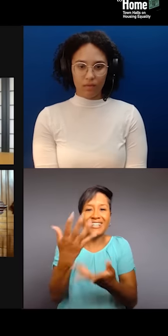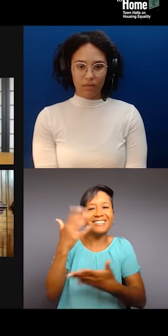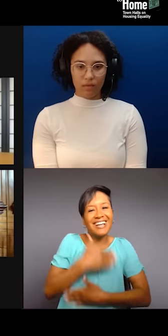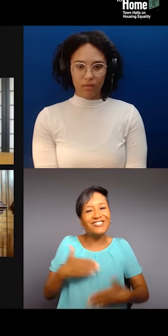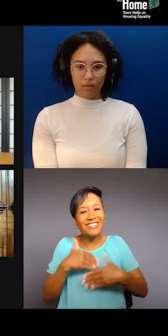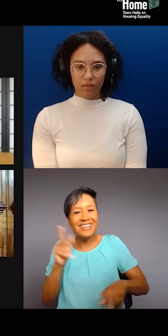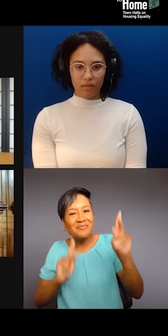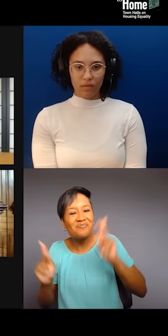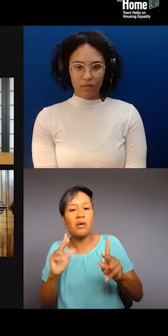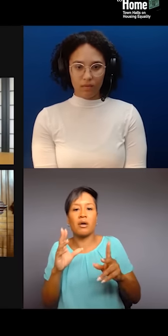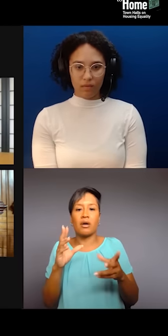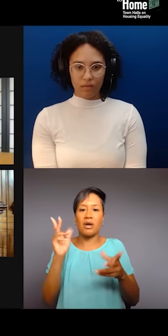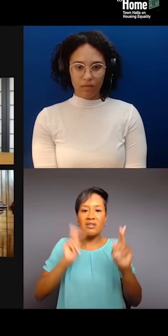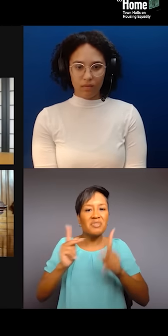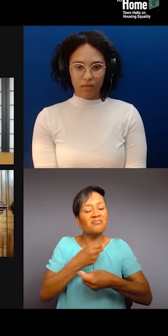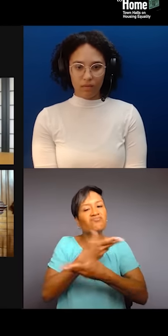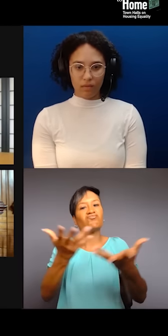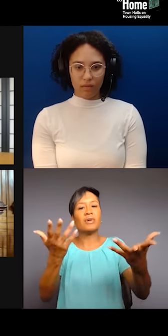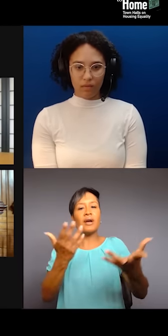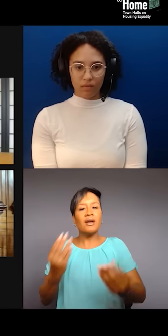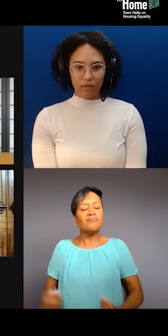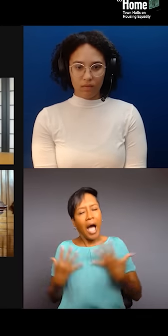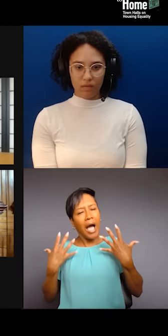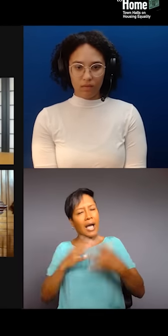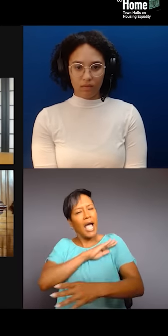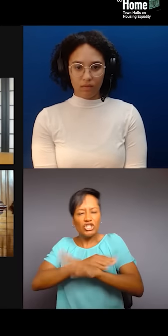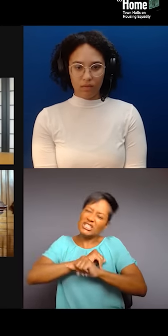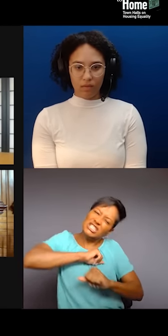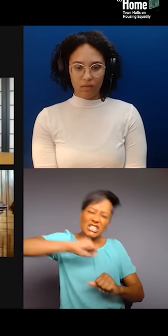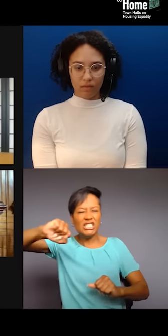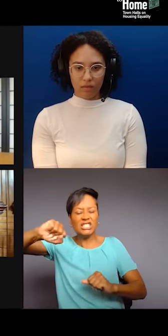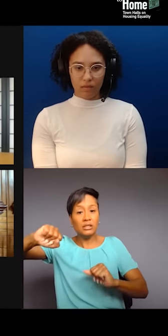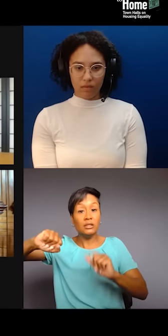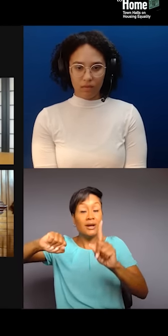you know, like energy, right, to fight back, but it's also been a tool to educate people.